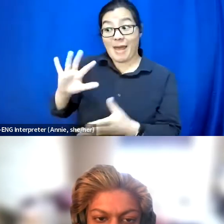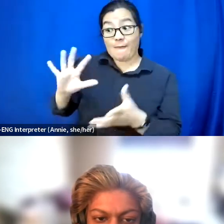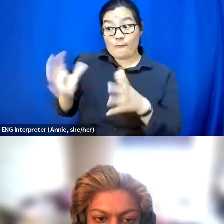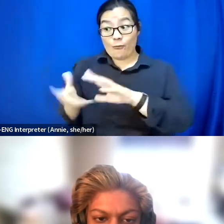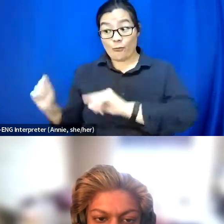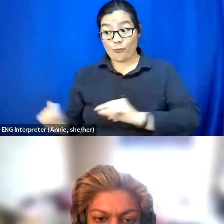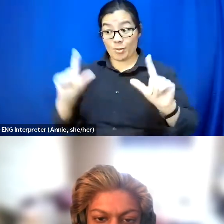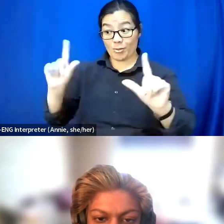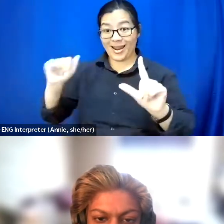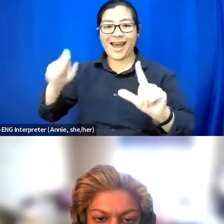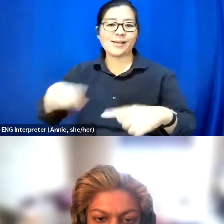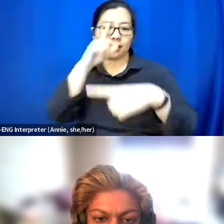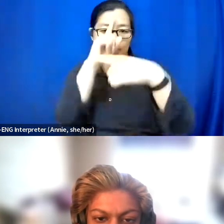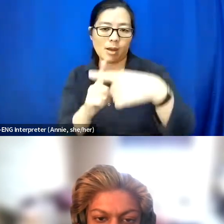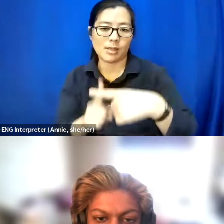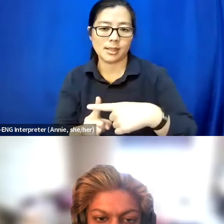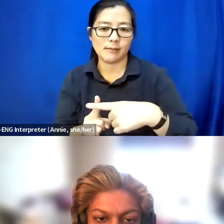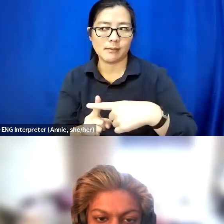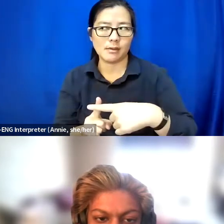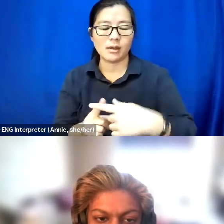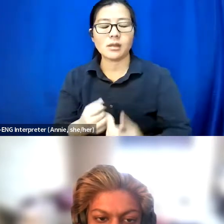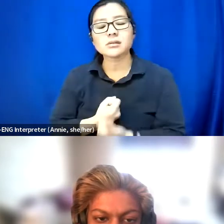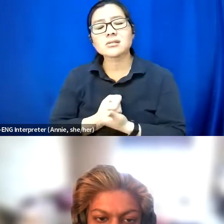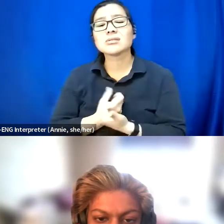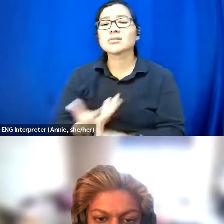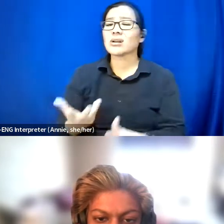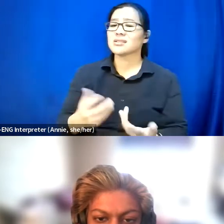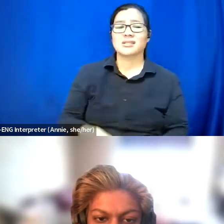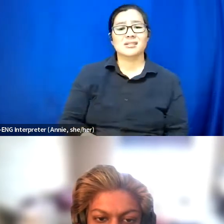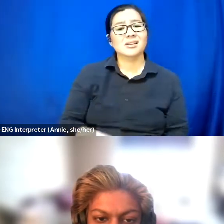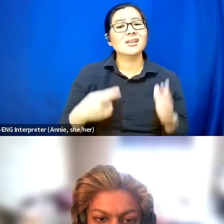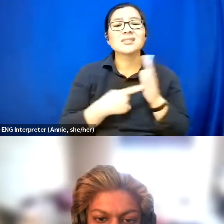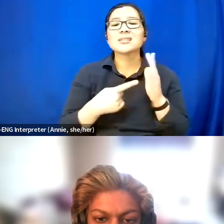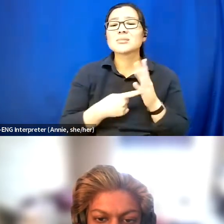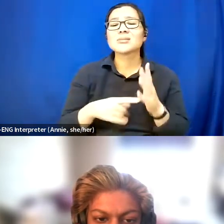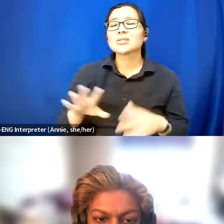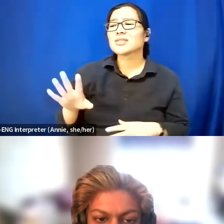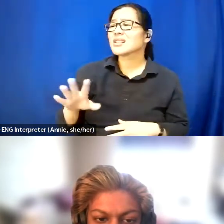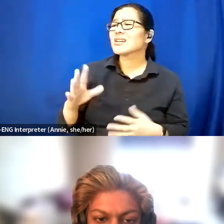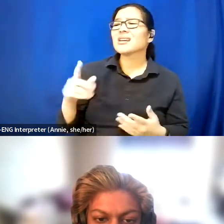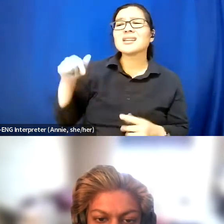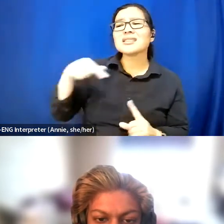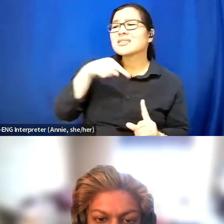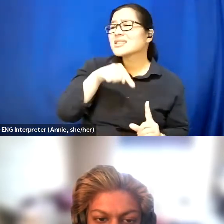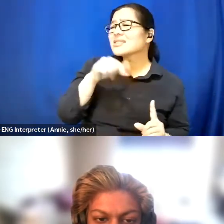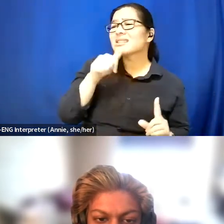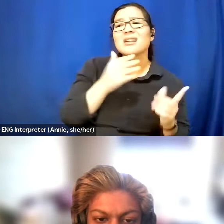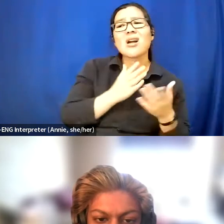And that's tiring [chuckle] because sometimes you do just want to be like this really is not okay. And I'm tired.